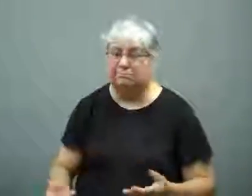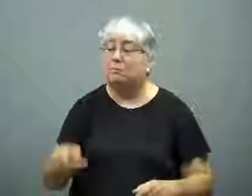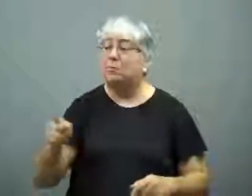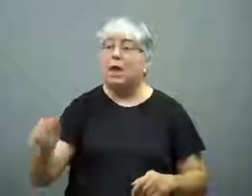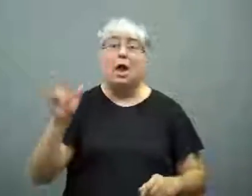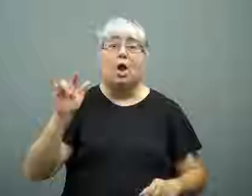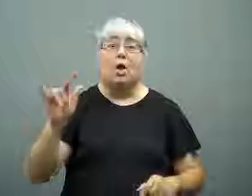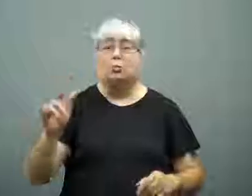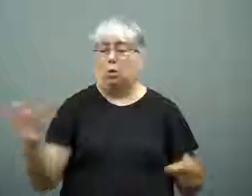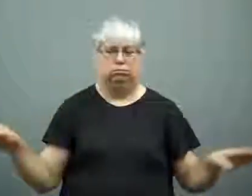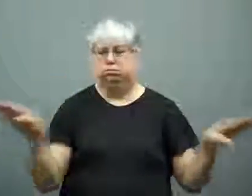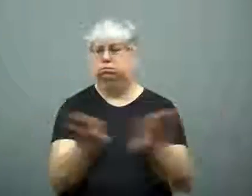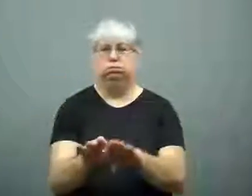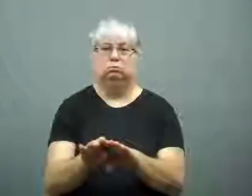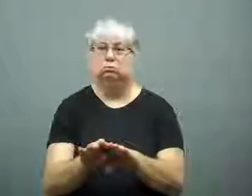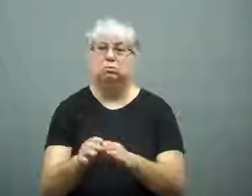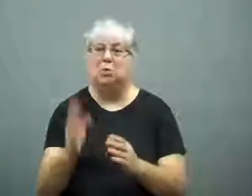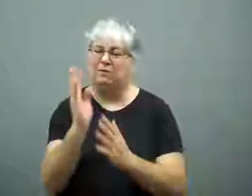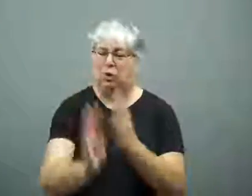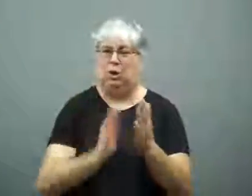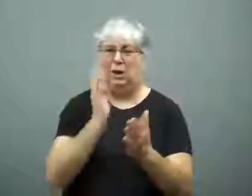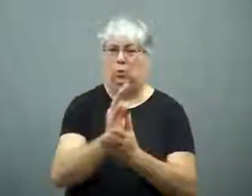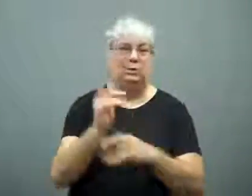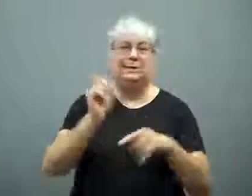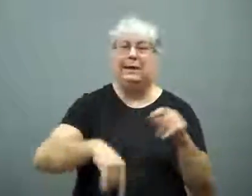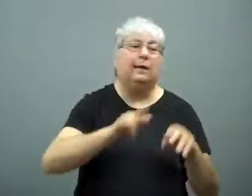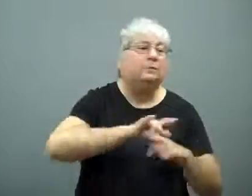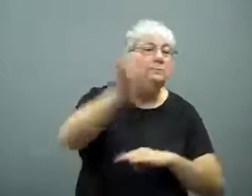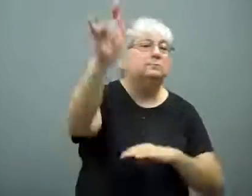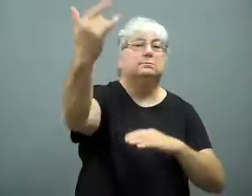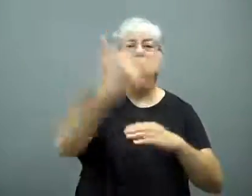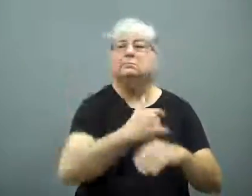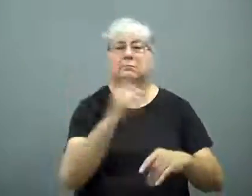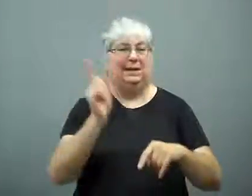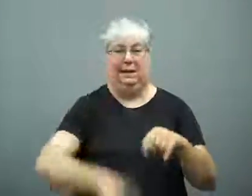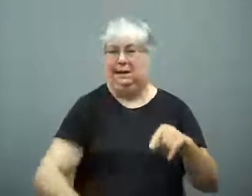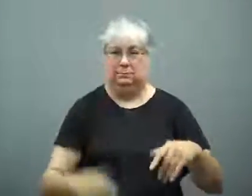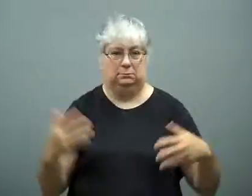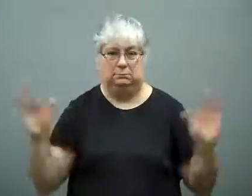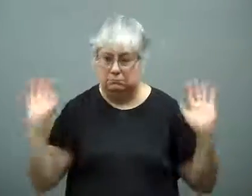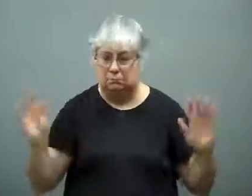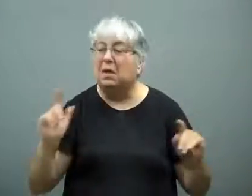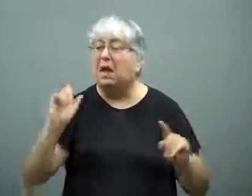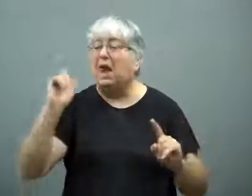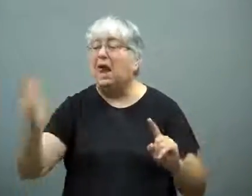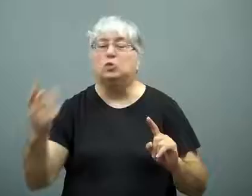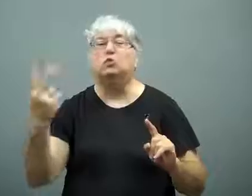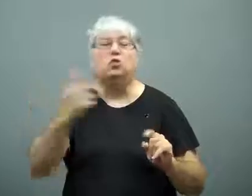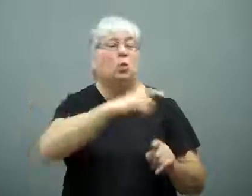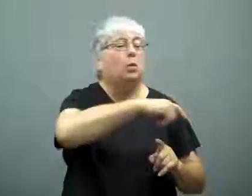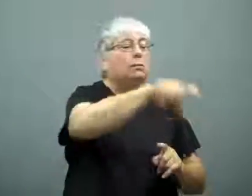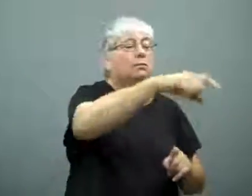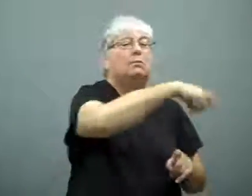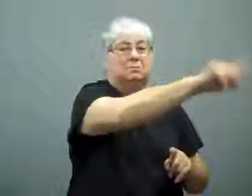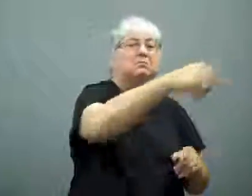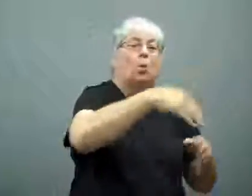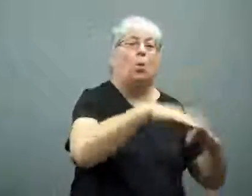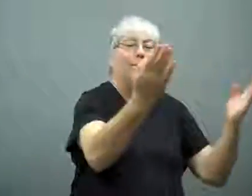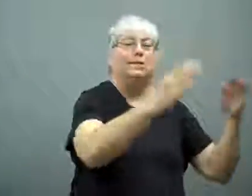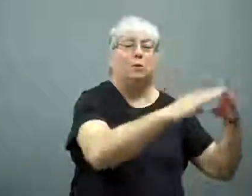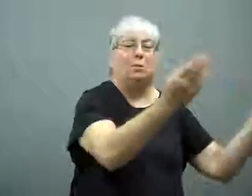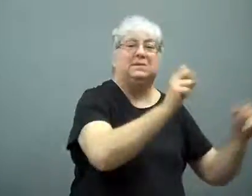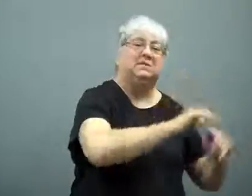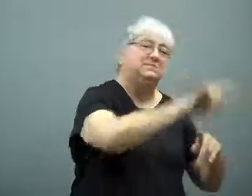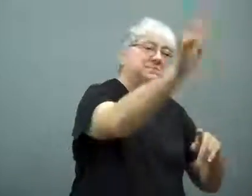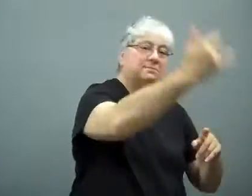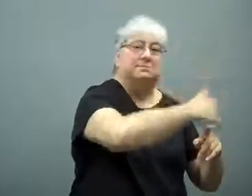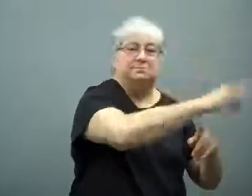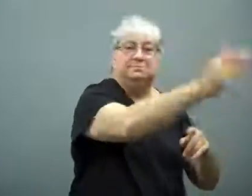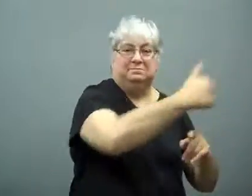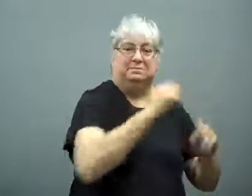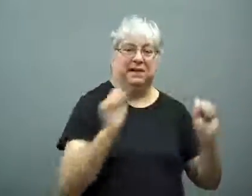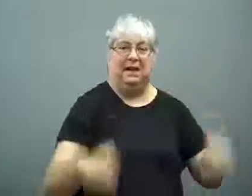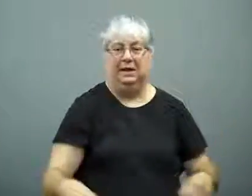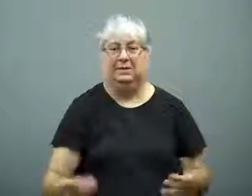The airport was closed to all outgoing and incoming flights for four hours.